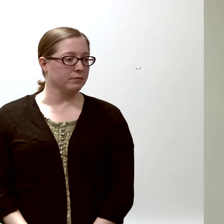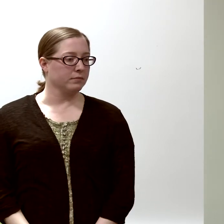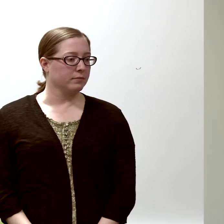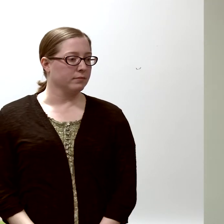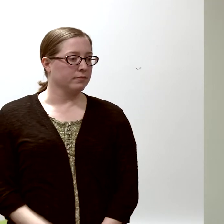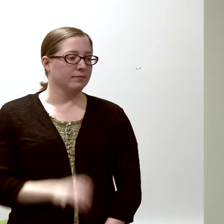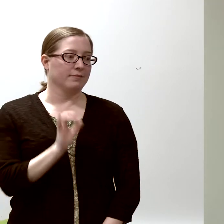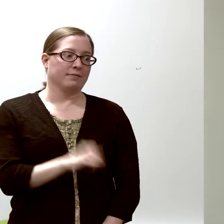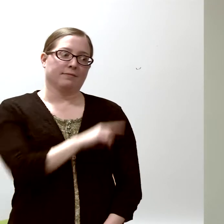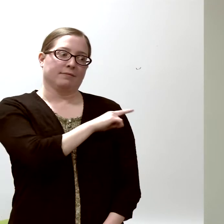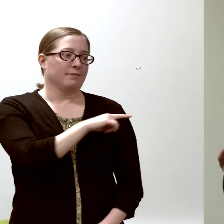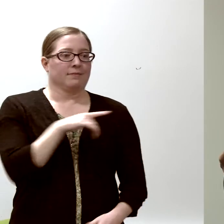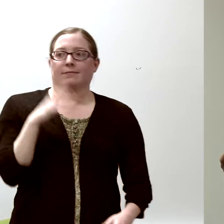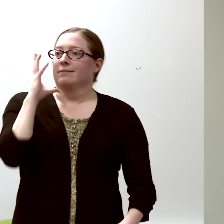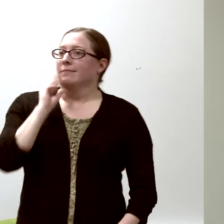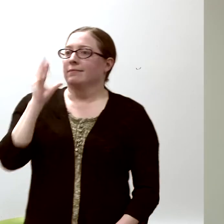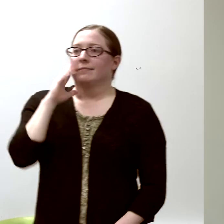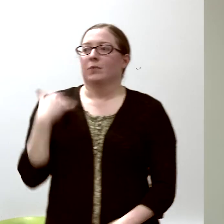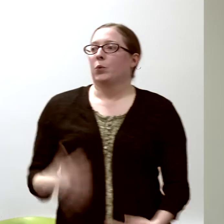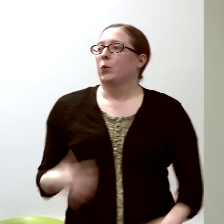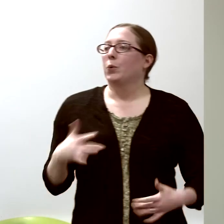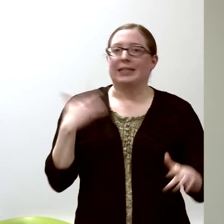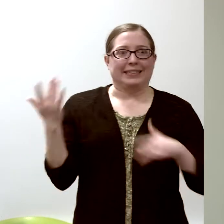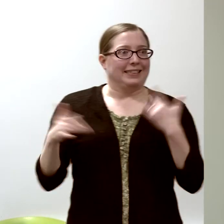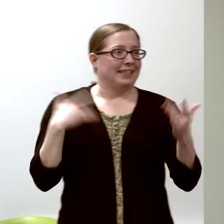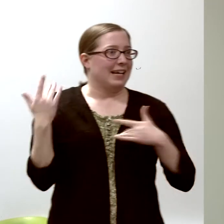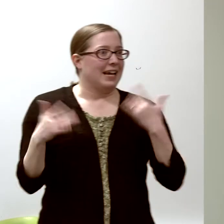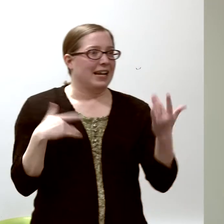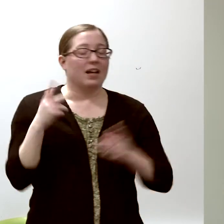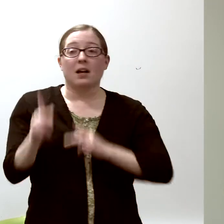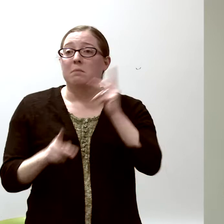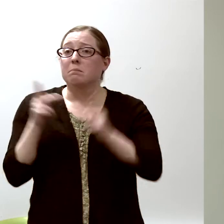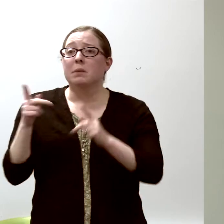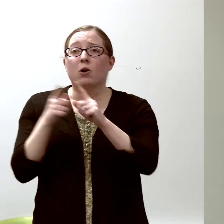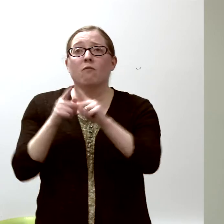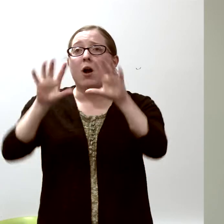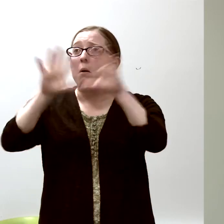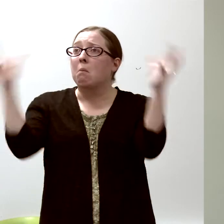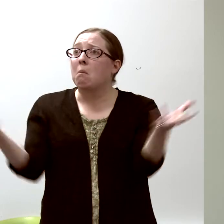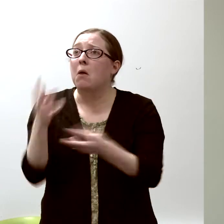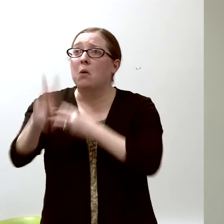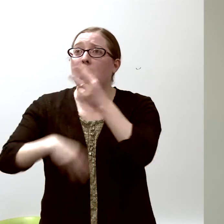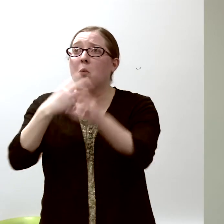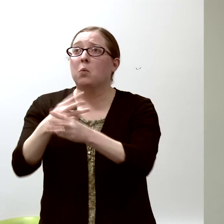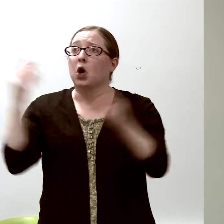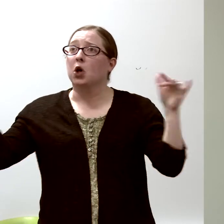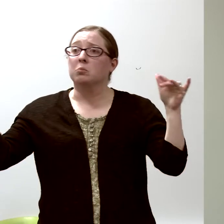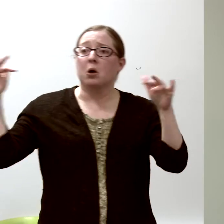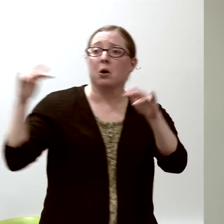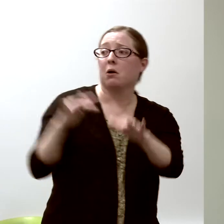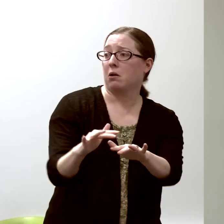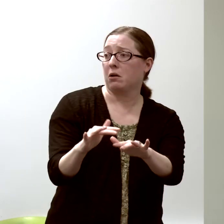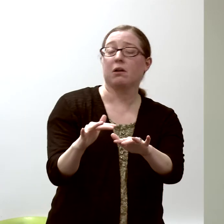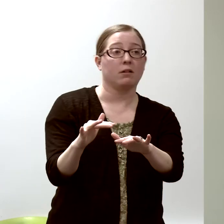and that was really exciting because there were people from all over the world